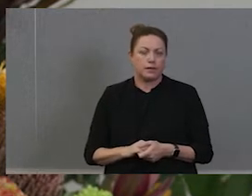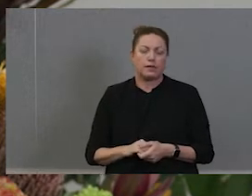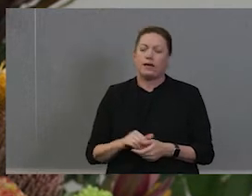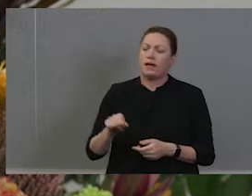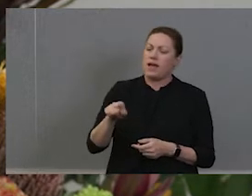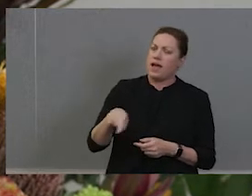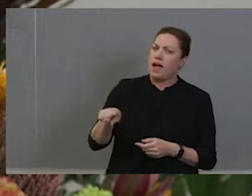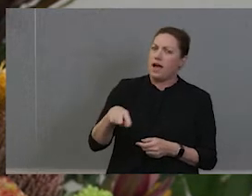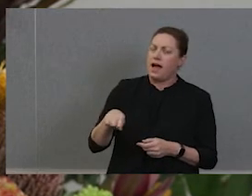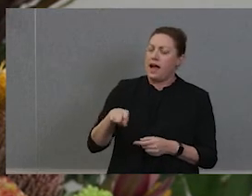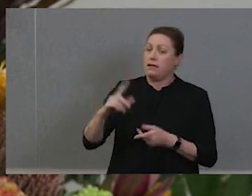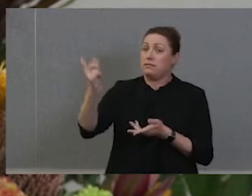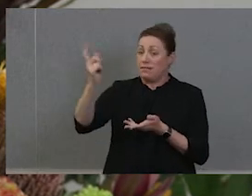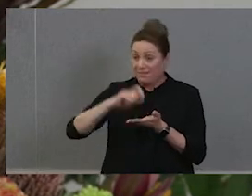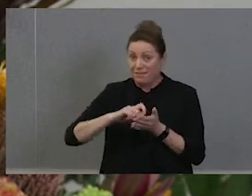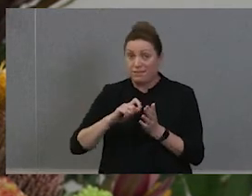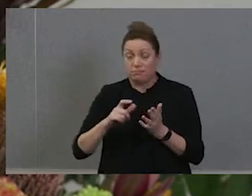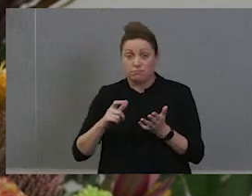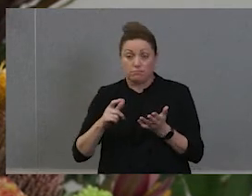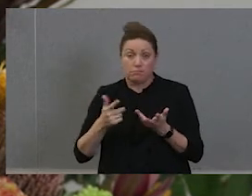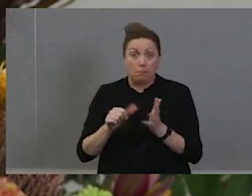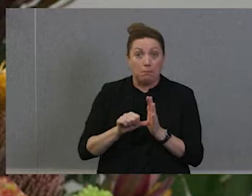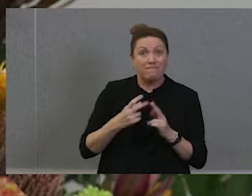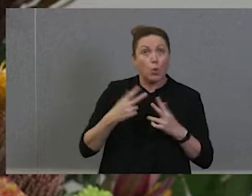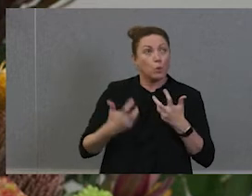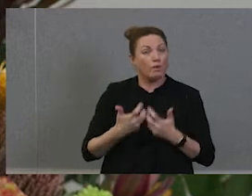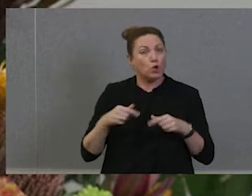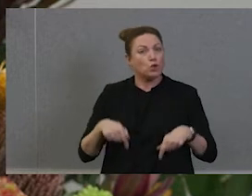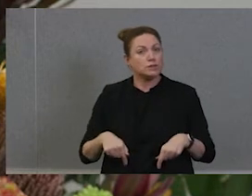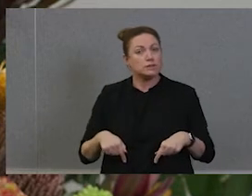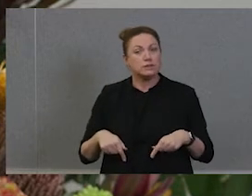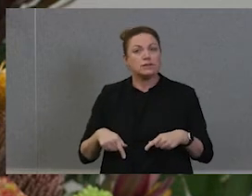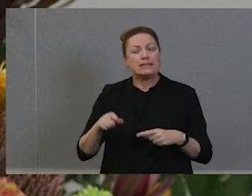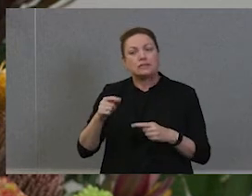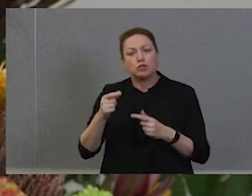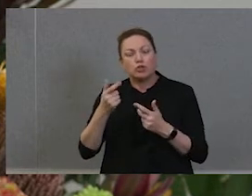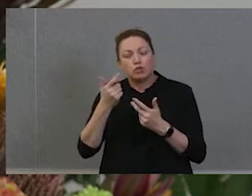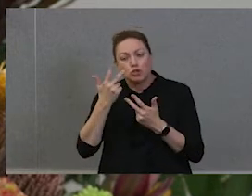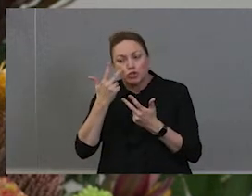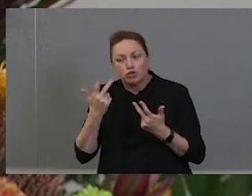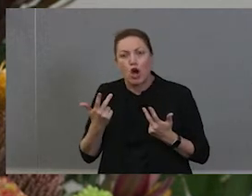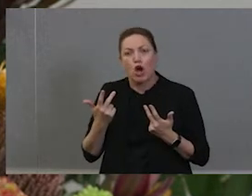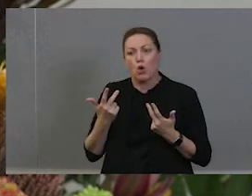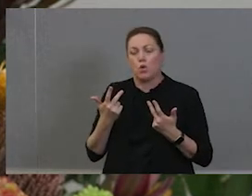gift to the university, is expressing that hope and faith, that things will improve and